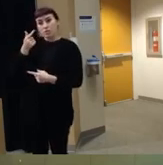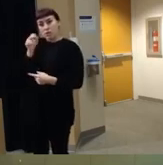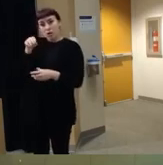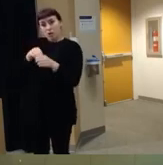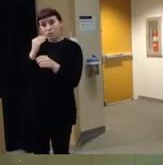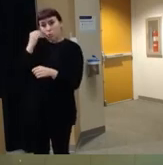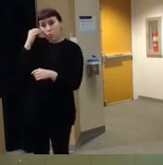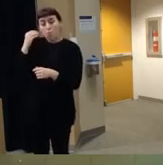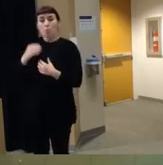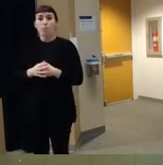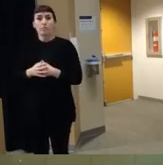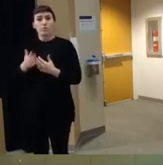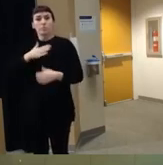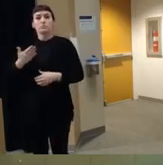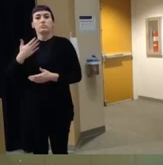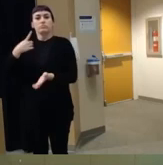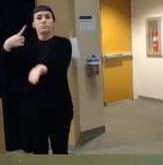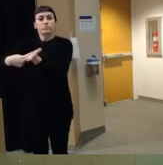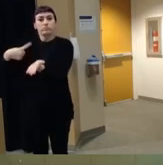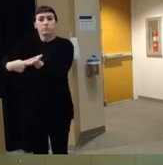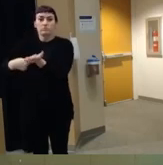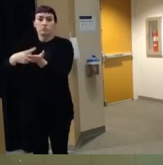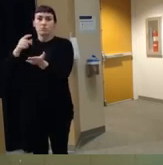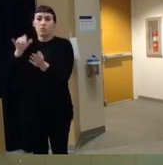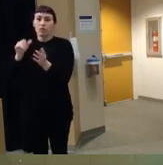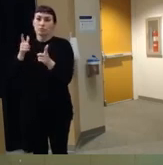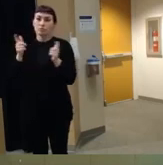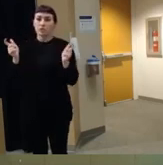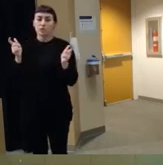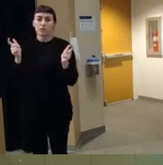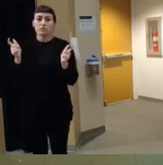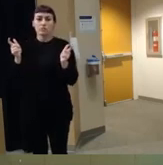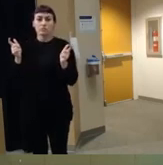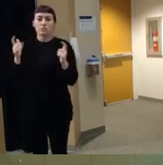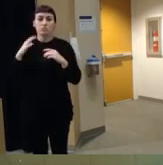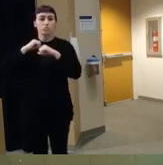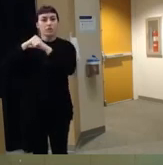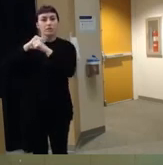to be willing to have conversations I know that's a major um protective factor I think